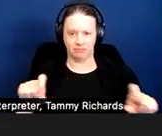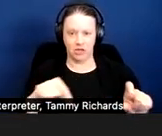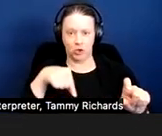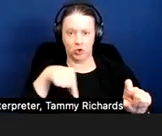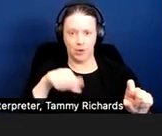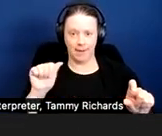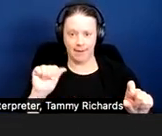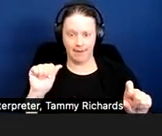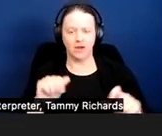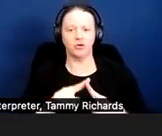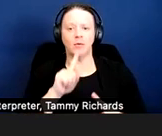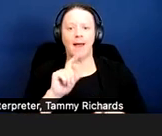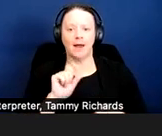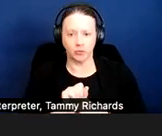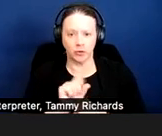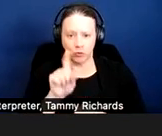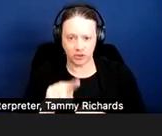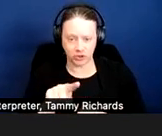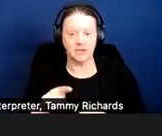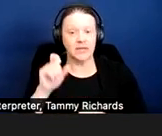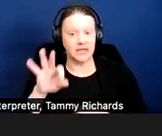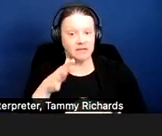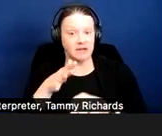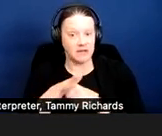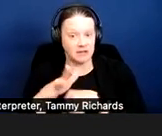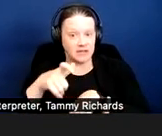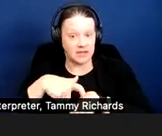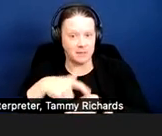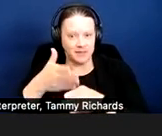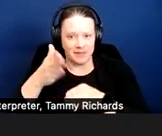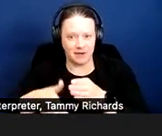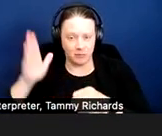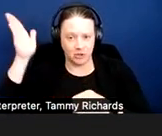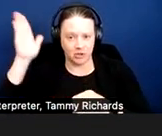Time permitting, at the end of the presentation I will try to address some of the questions.